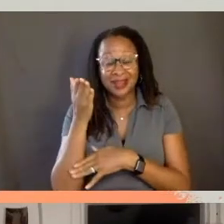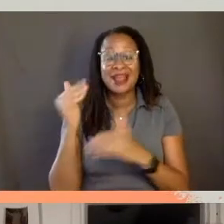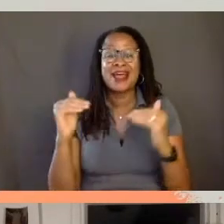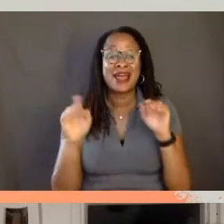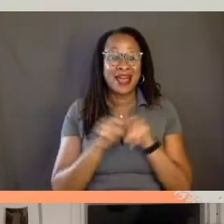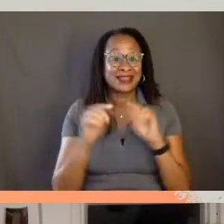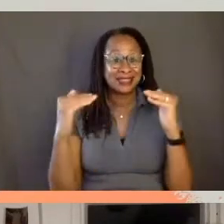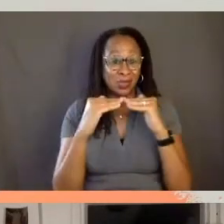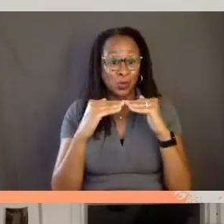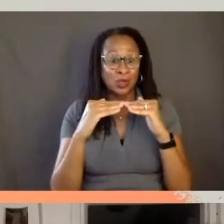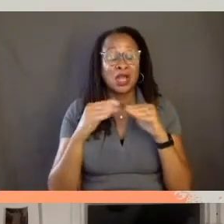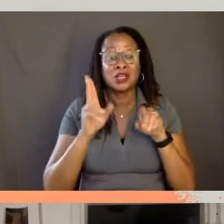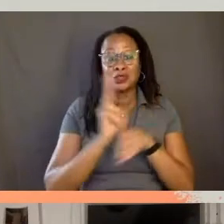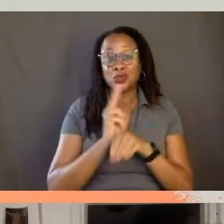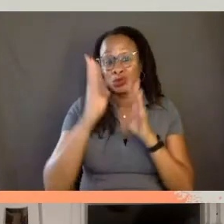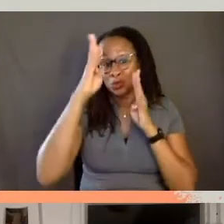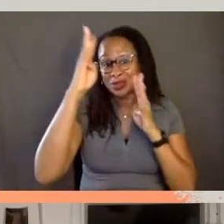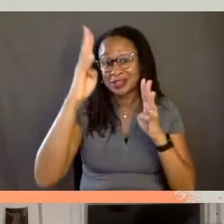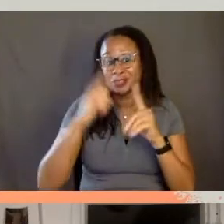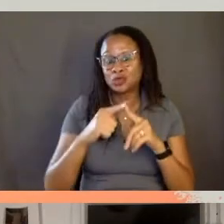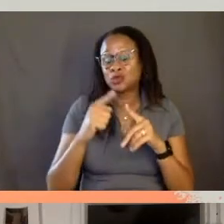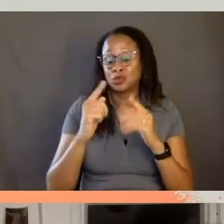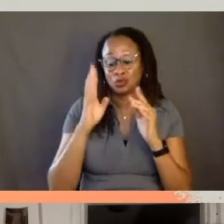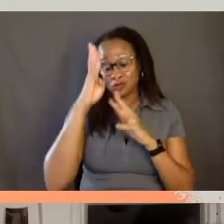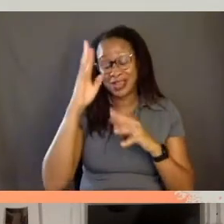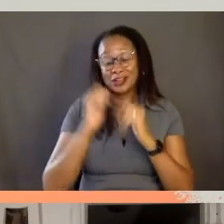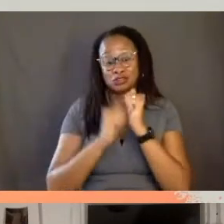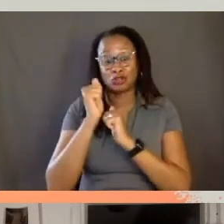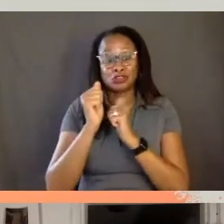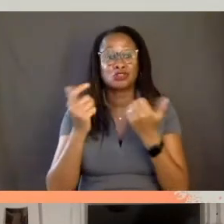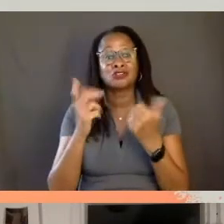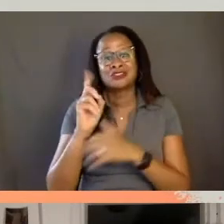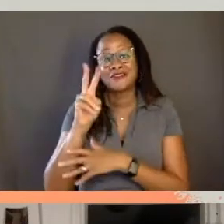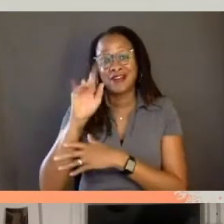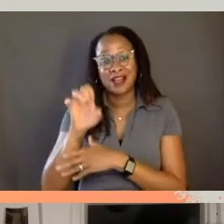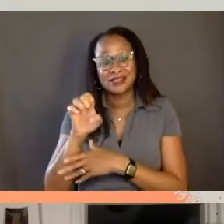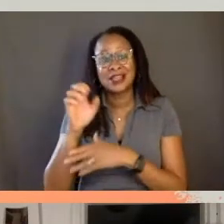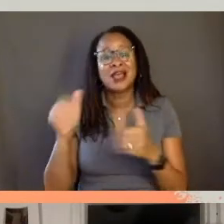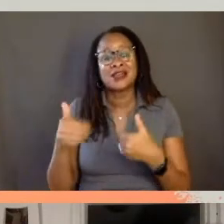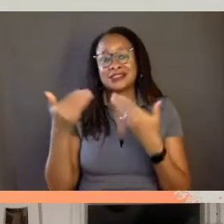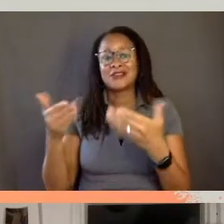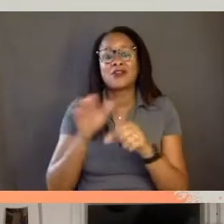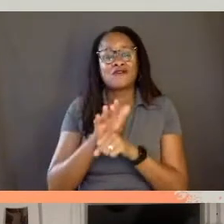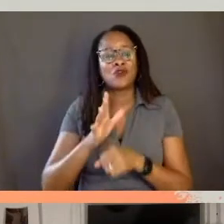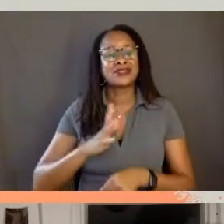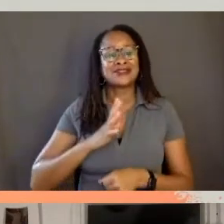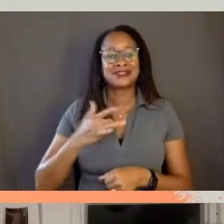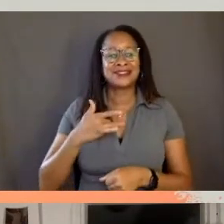and use creativity to create a structuring device that gives them all an equal sense of self,